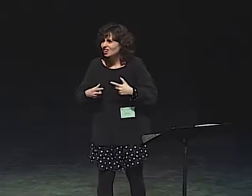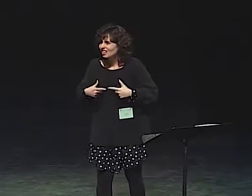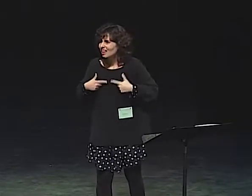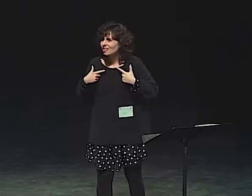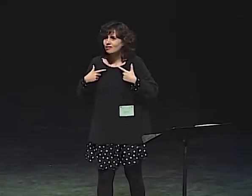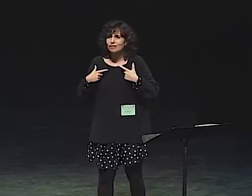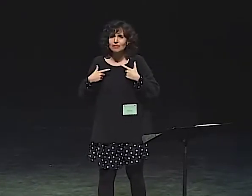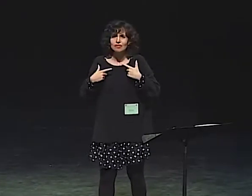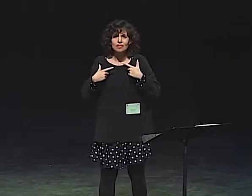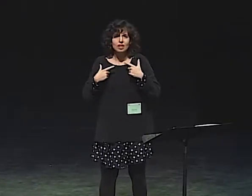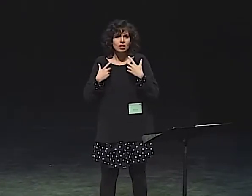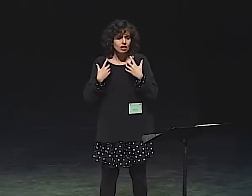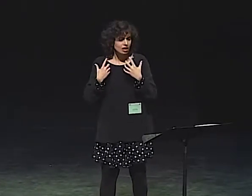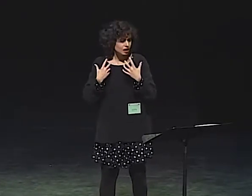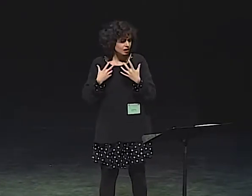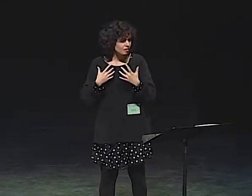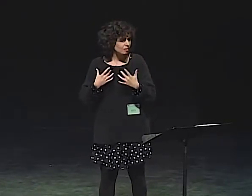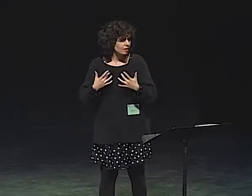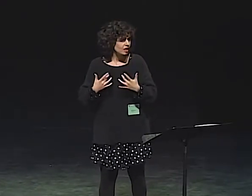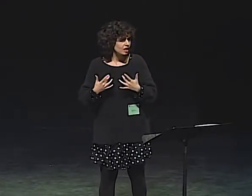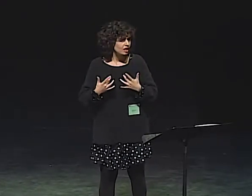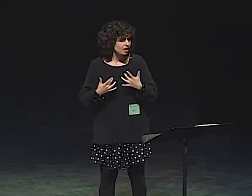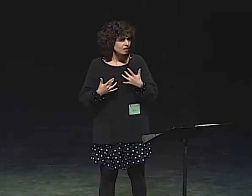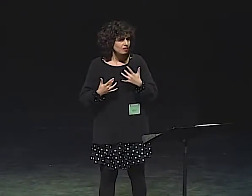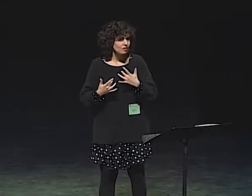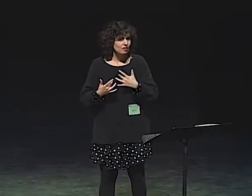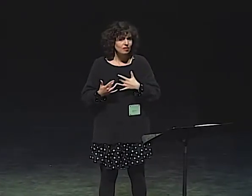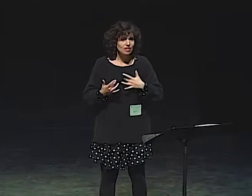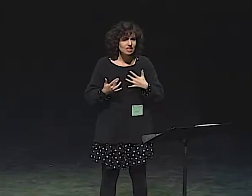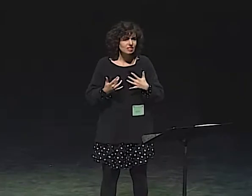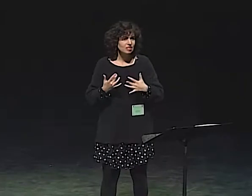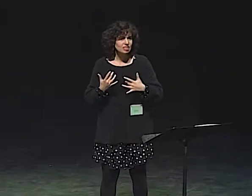THAT SHE'S IN GRIEF, THAT SHE HAS A HARD LIFE...